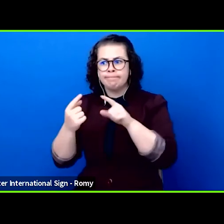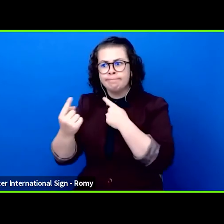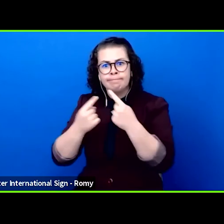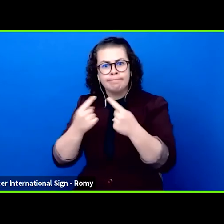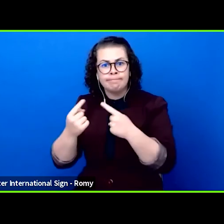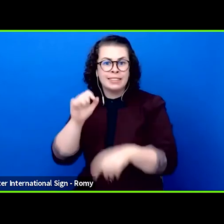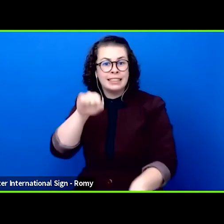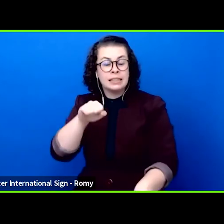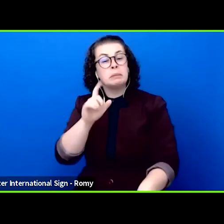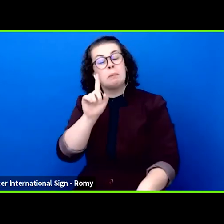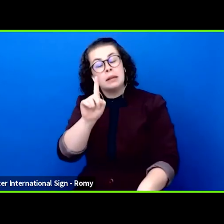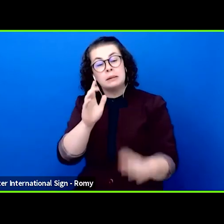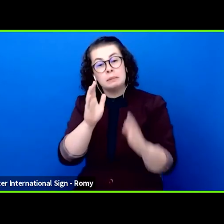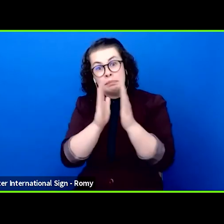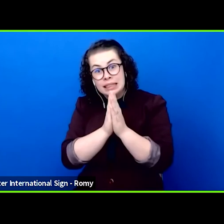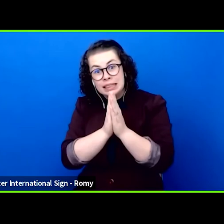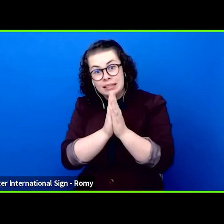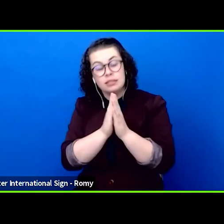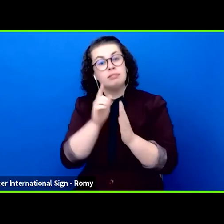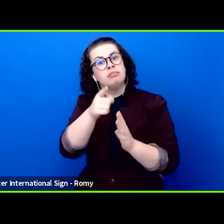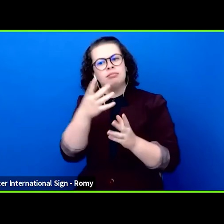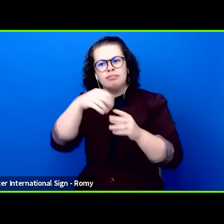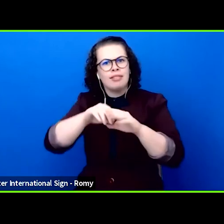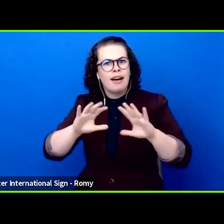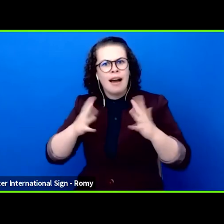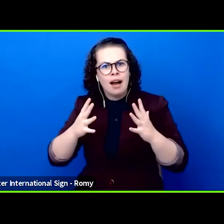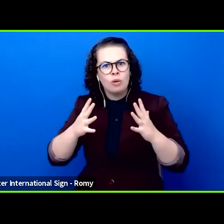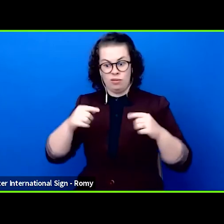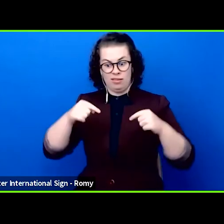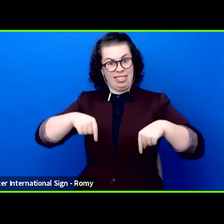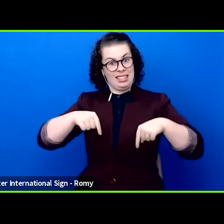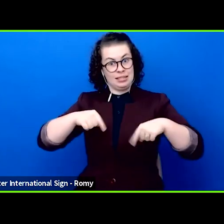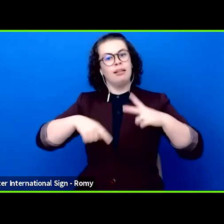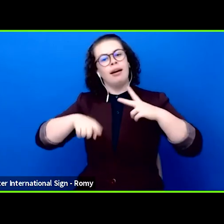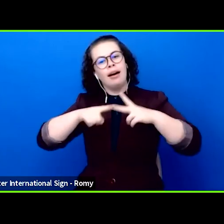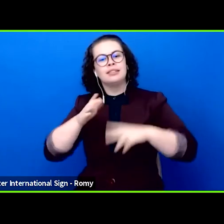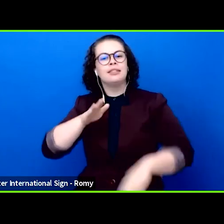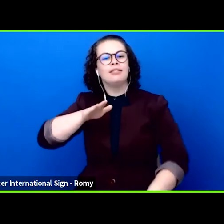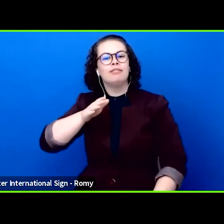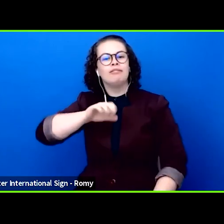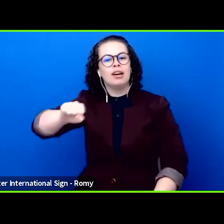the same way to take part and Fast forward, the European festival for young directors.